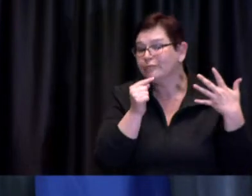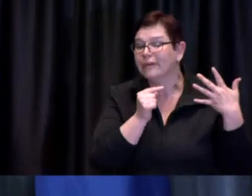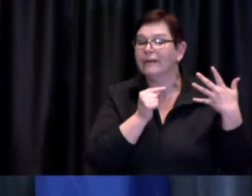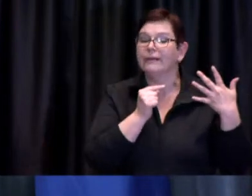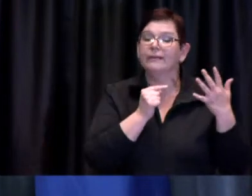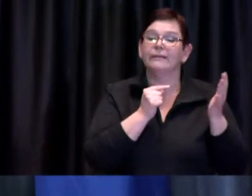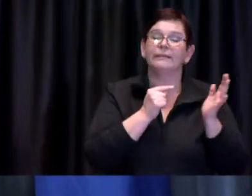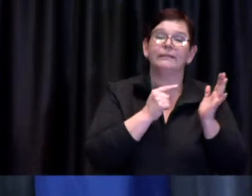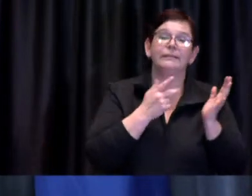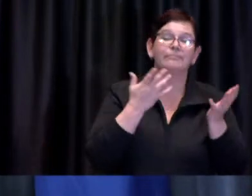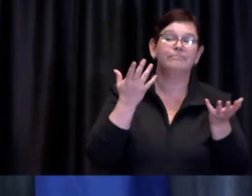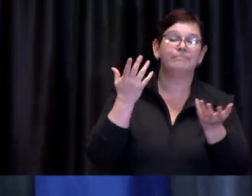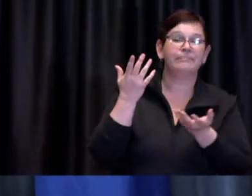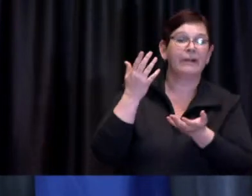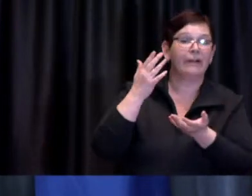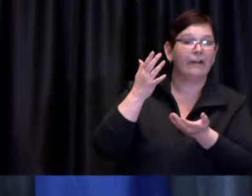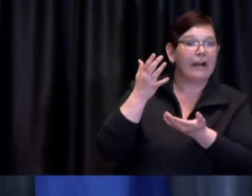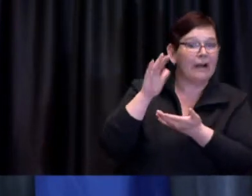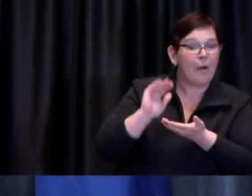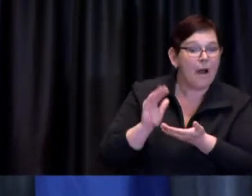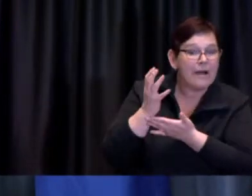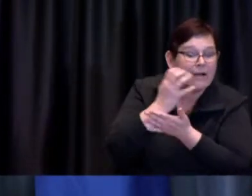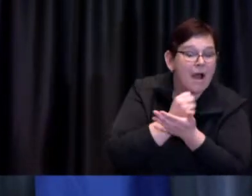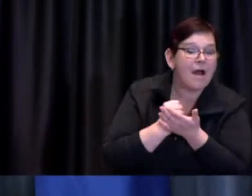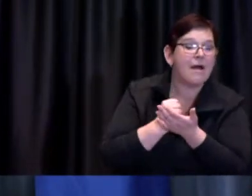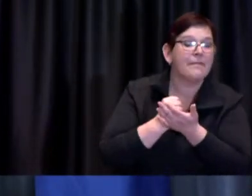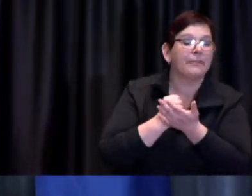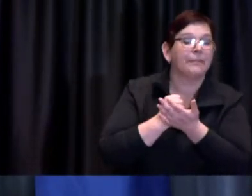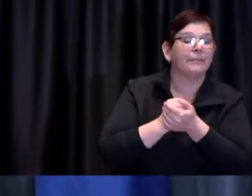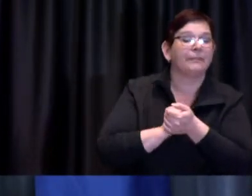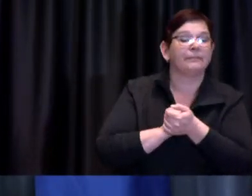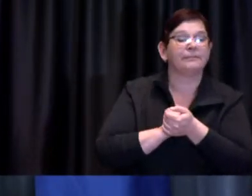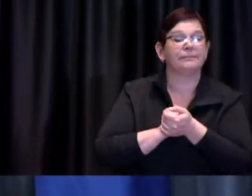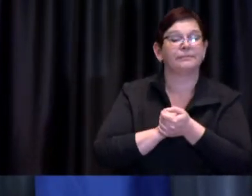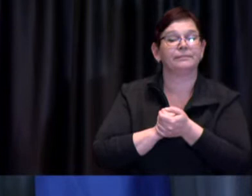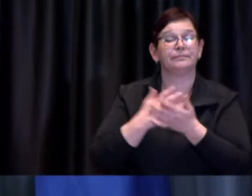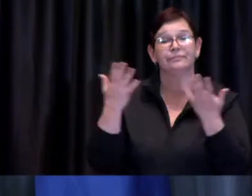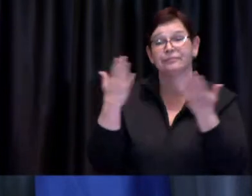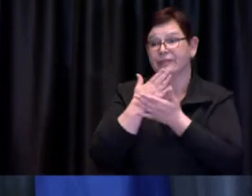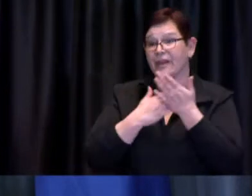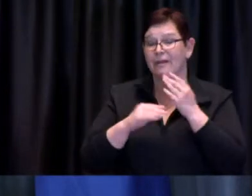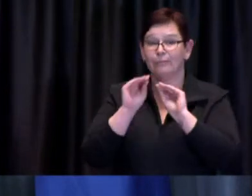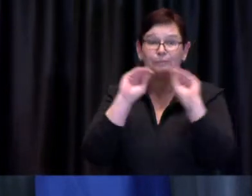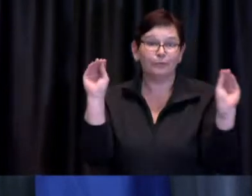or the proportion of housing that is overcrowded in some of these neighbourhoods really what we